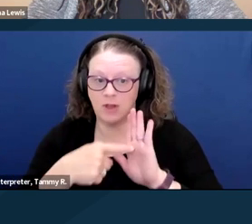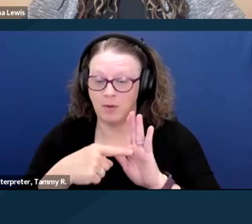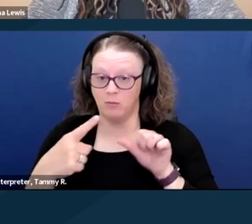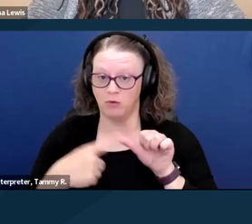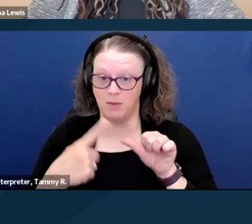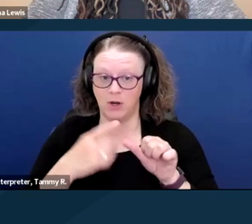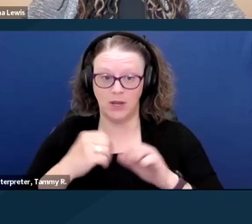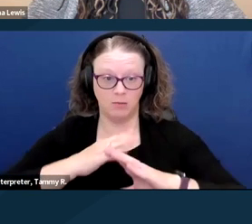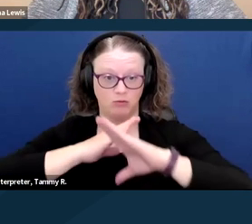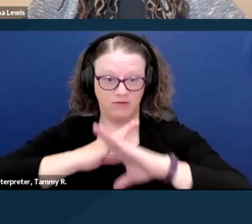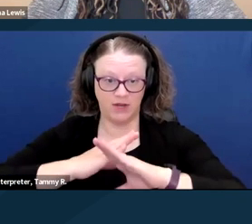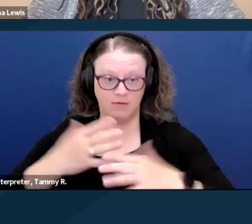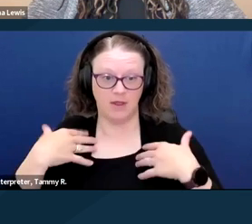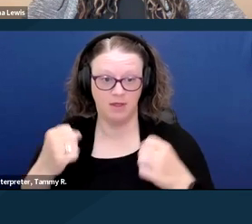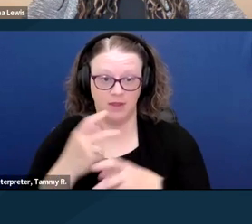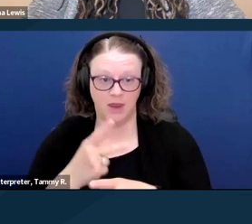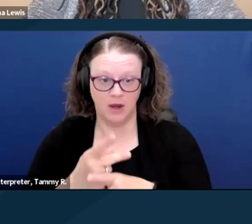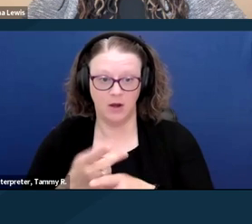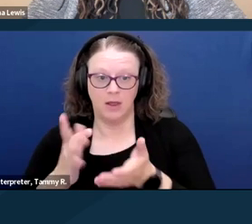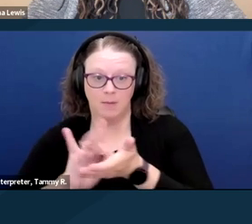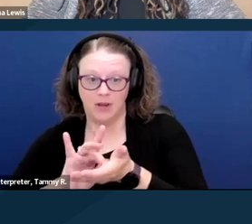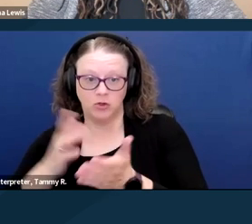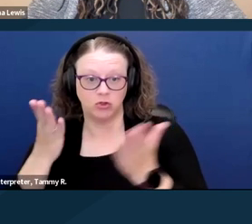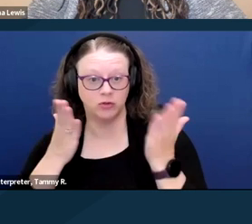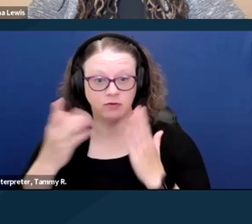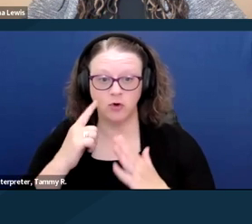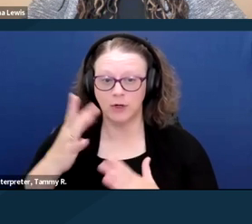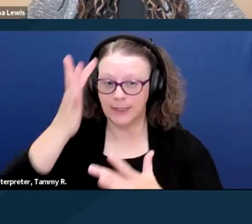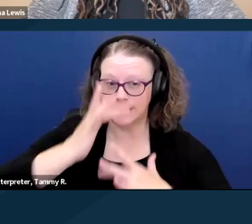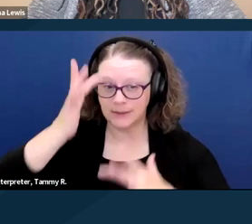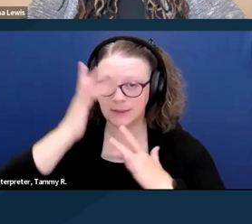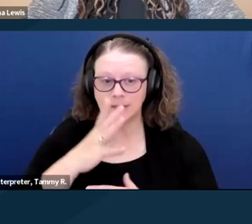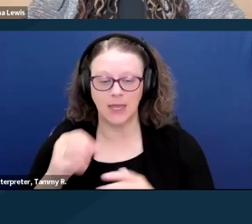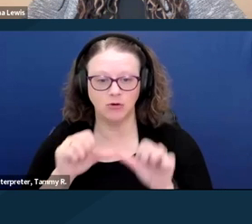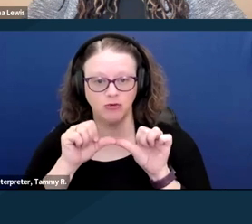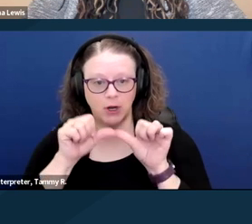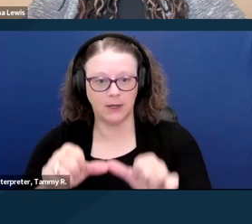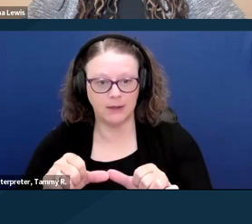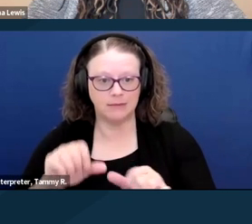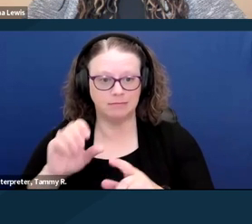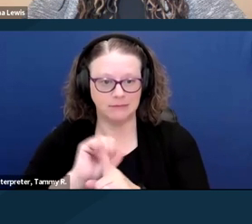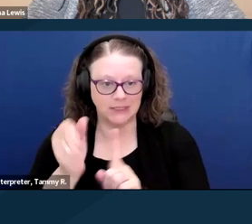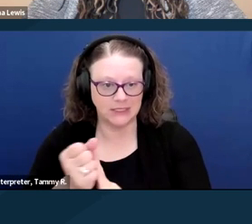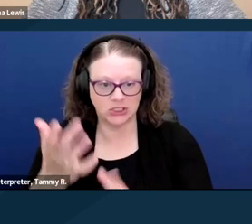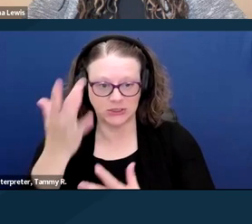durable medical equipment, including wheelchairs and lifts, coverage for extended hospital stays,